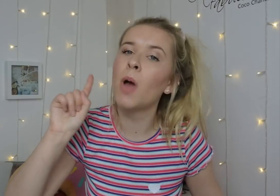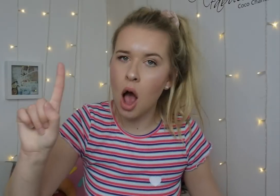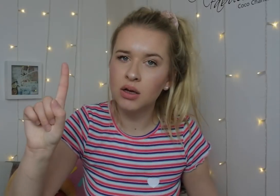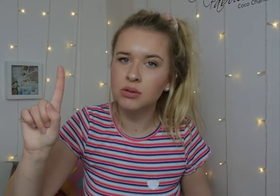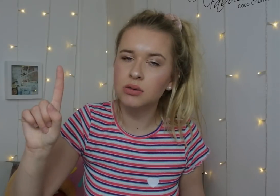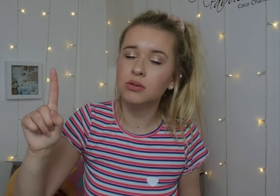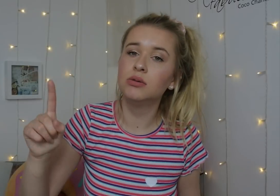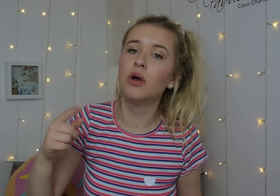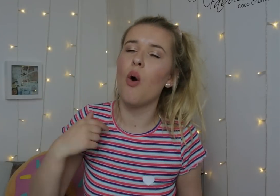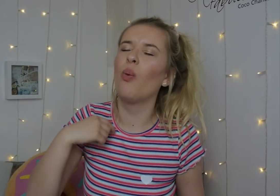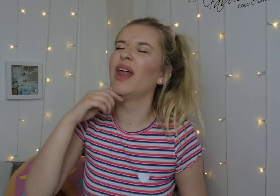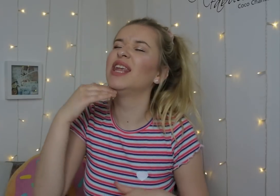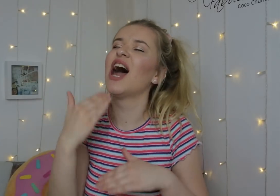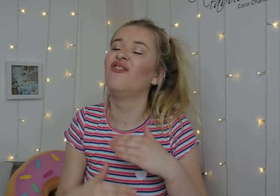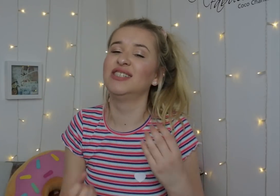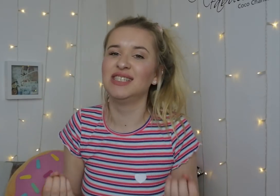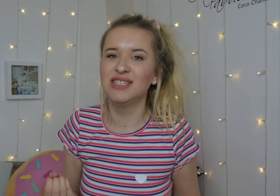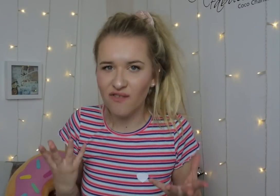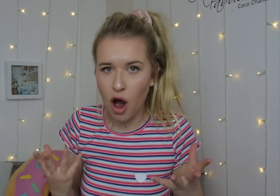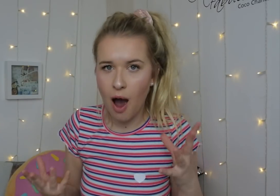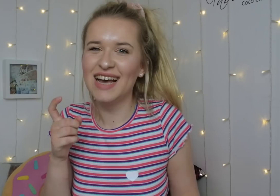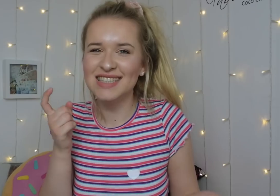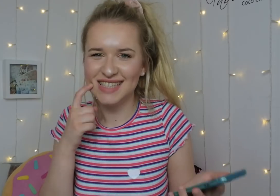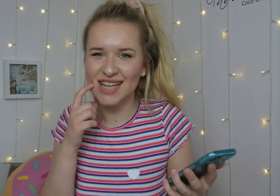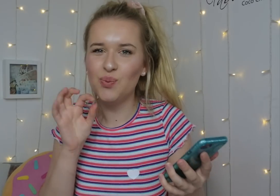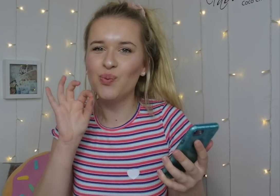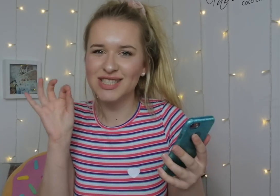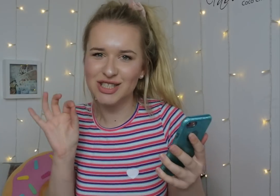But... I will never give up. This is easy to answer...